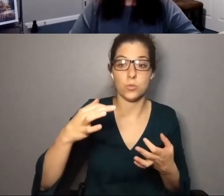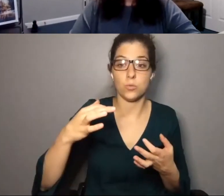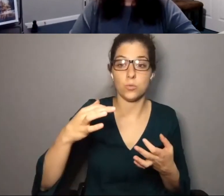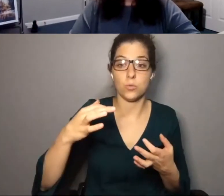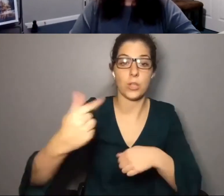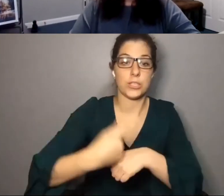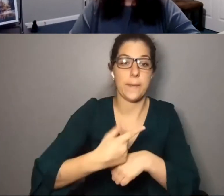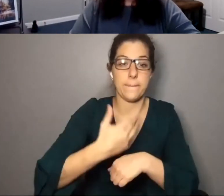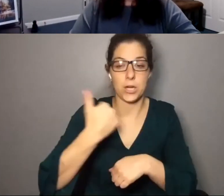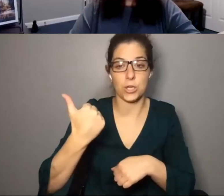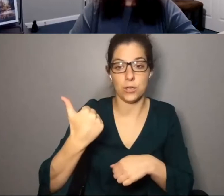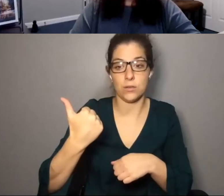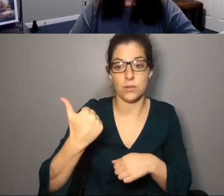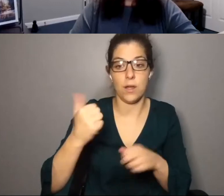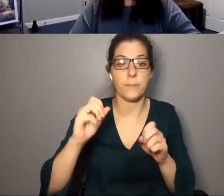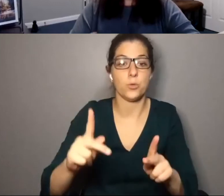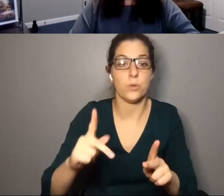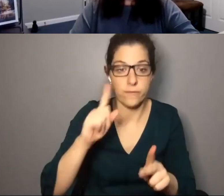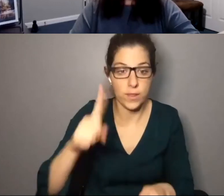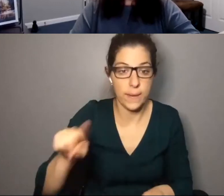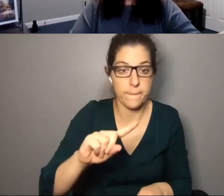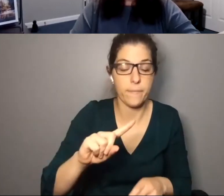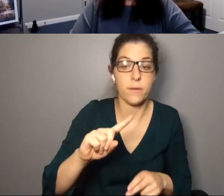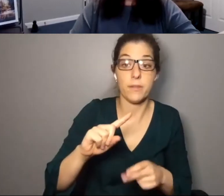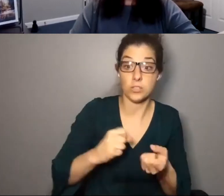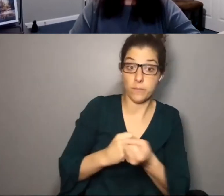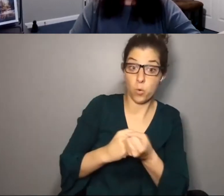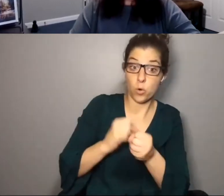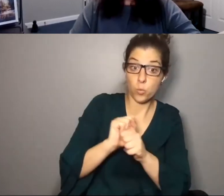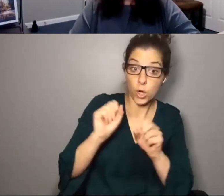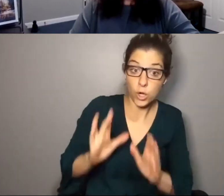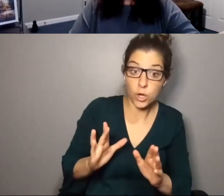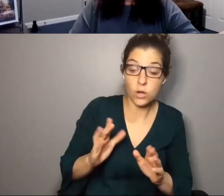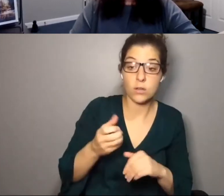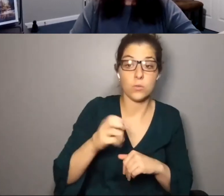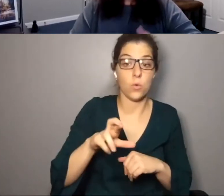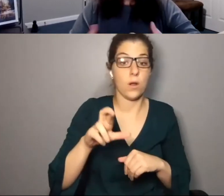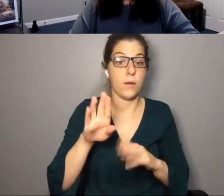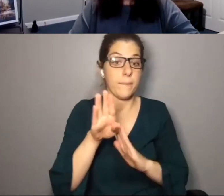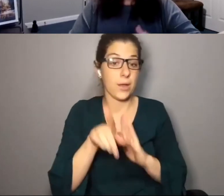artist may postpone to a date that may be a better opportunity for them. But then all of the support workers